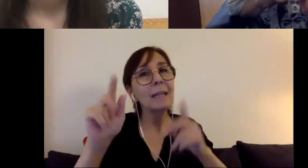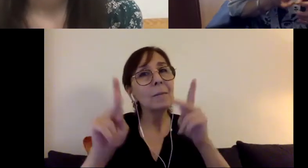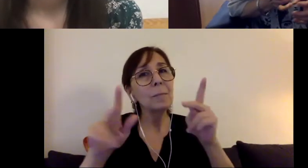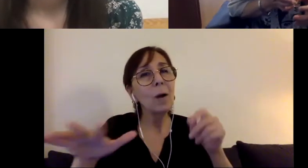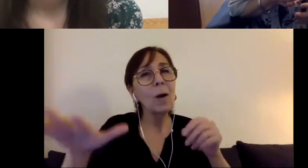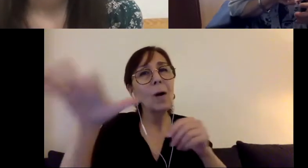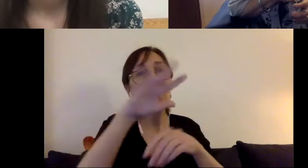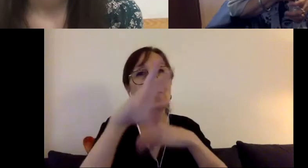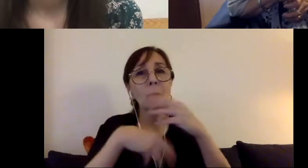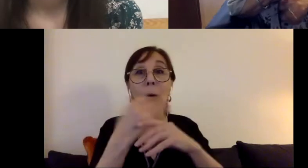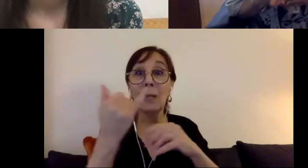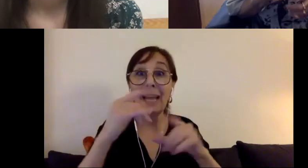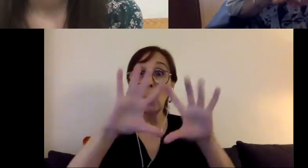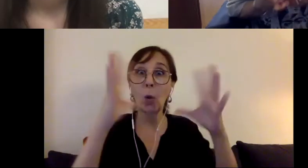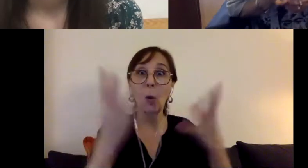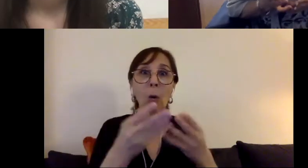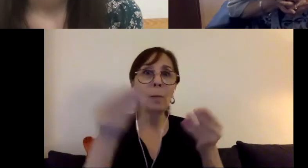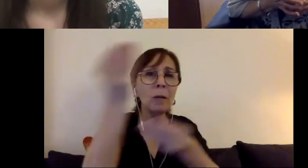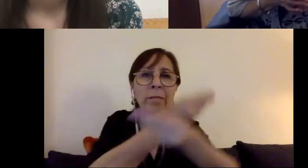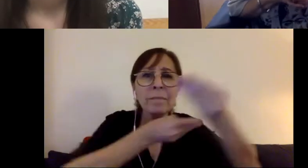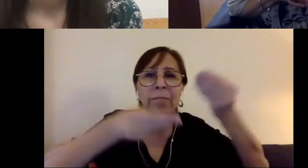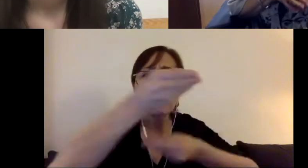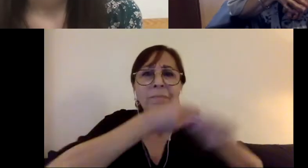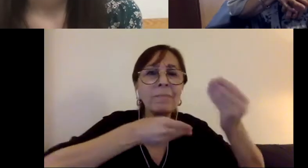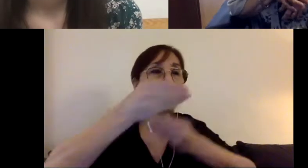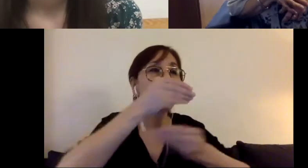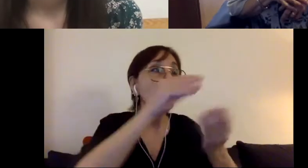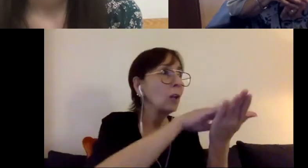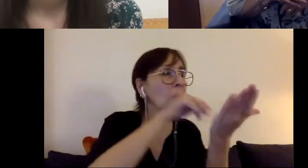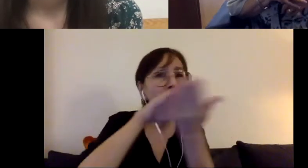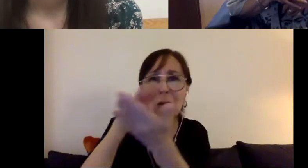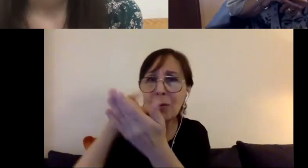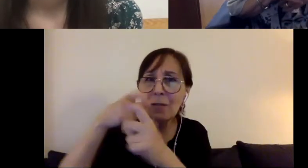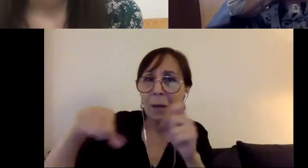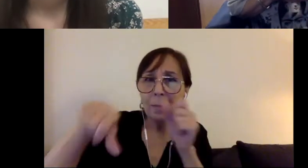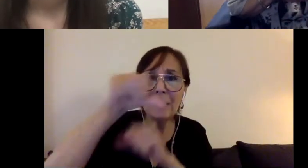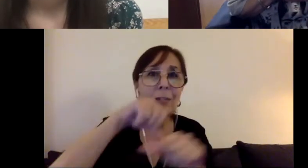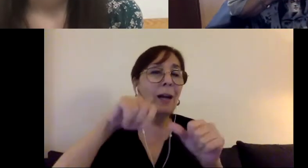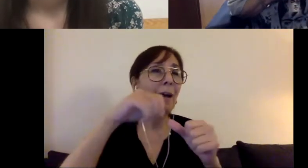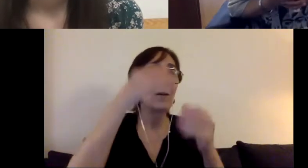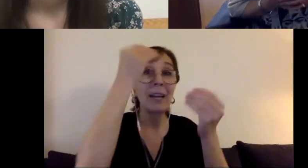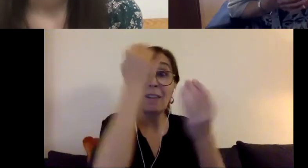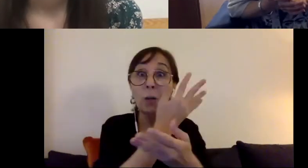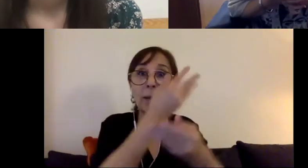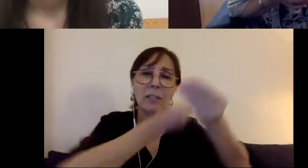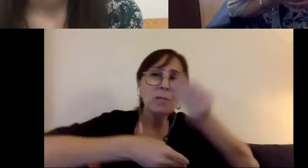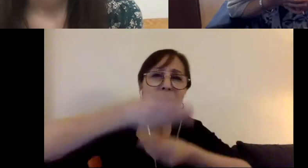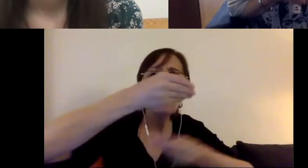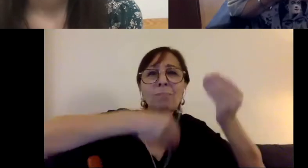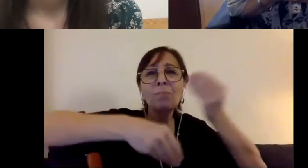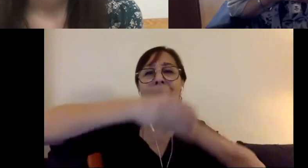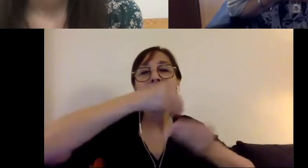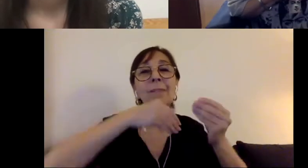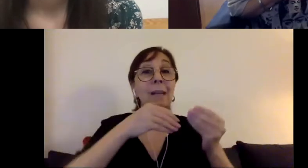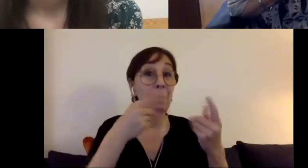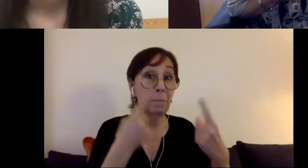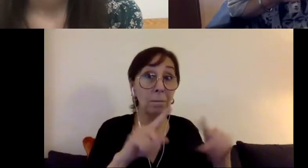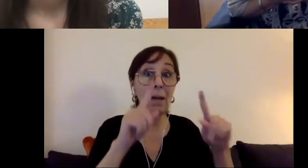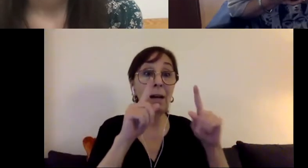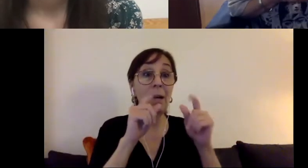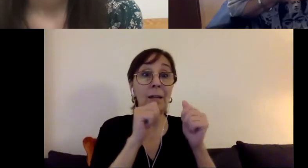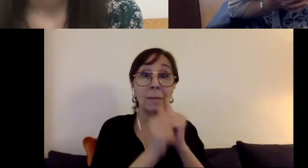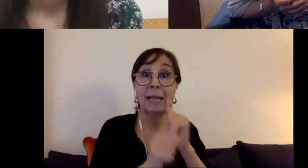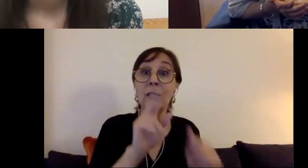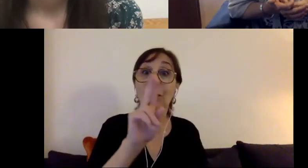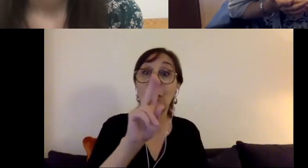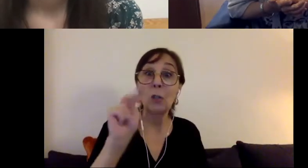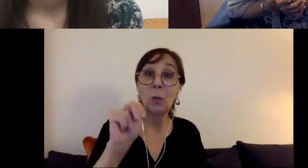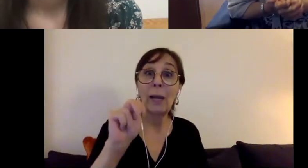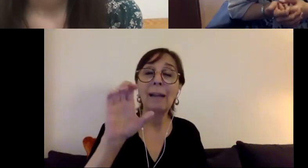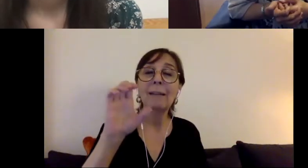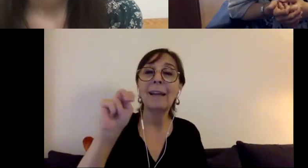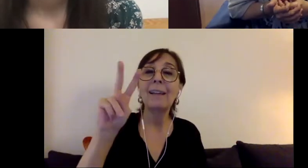other, sharing information. The passage of the U.N Convention on the rights of